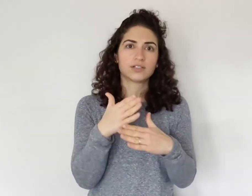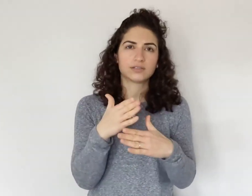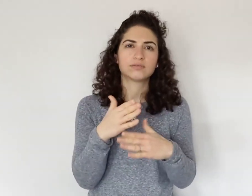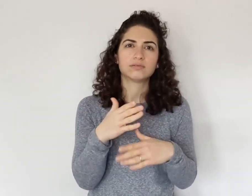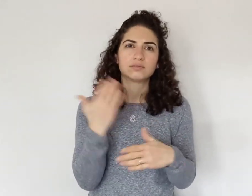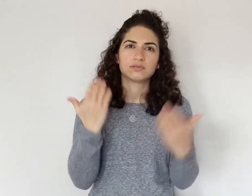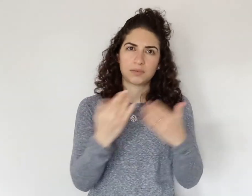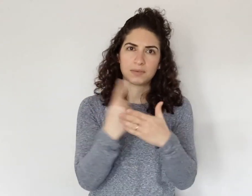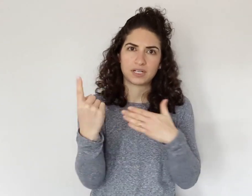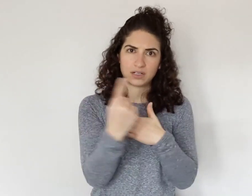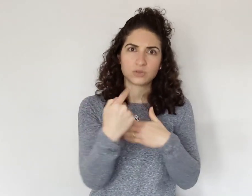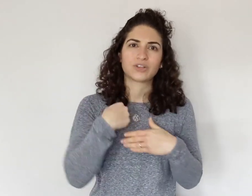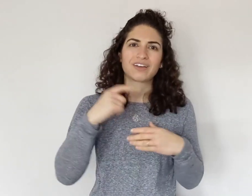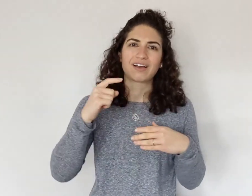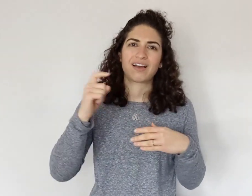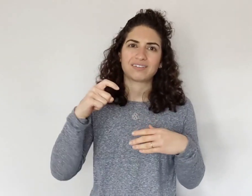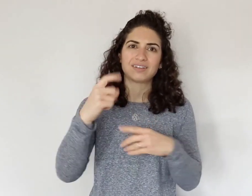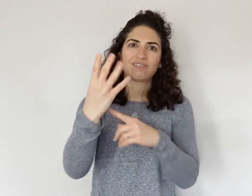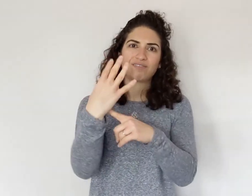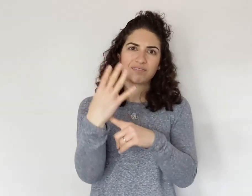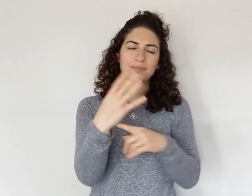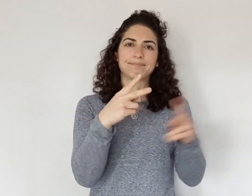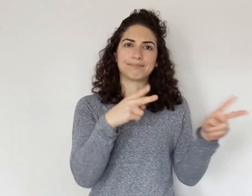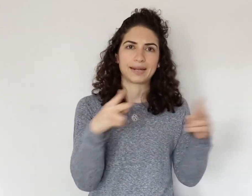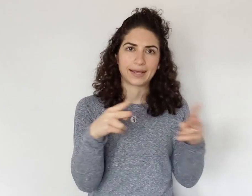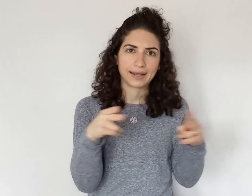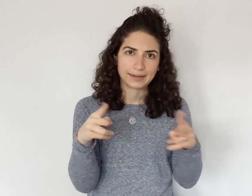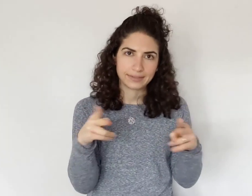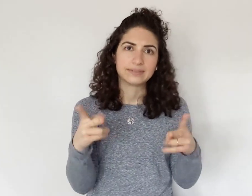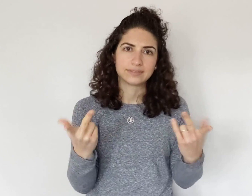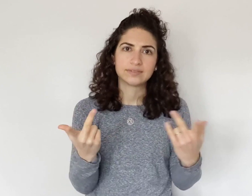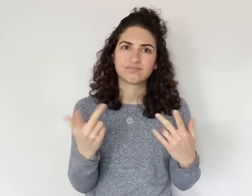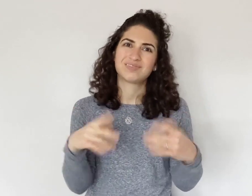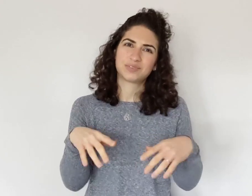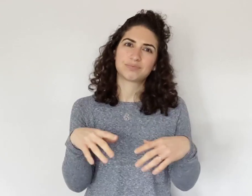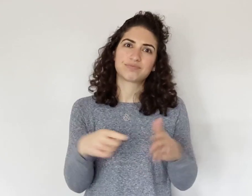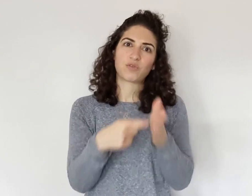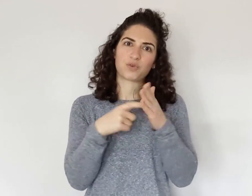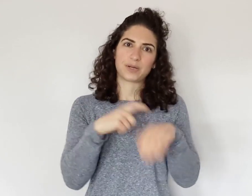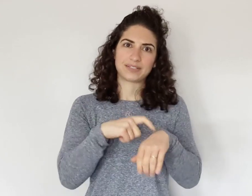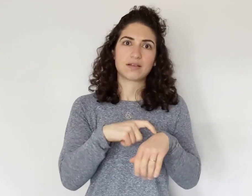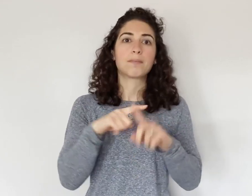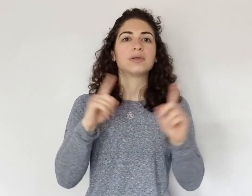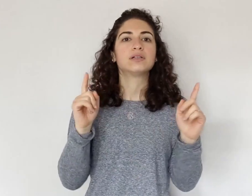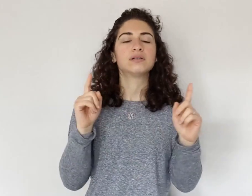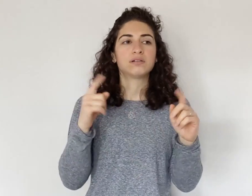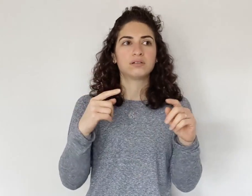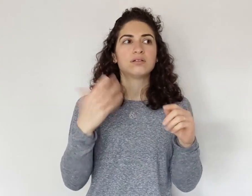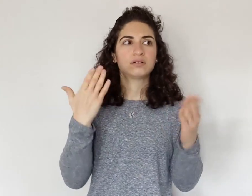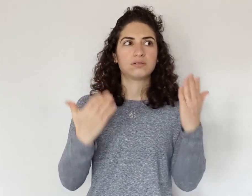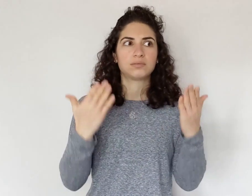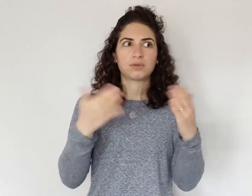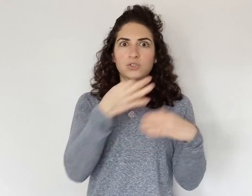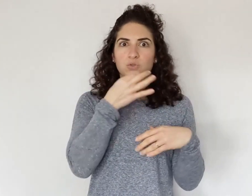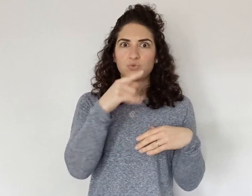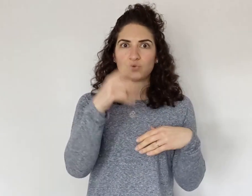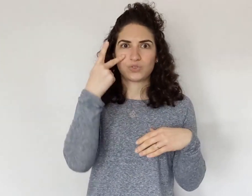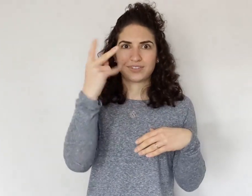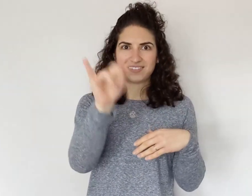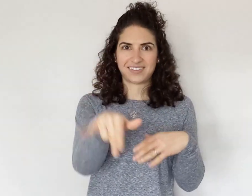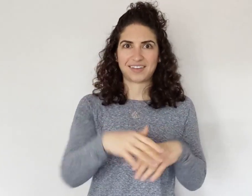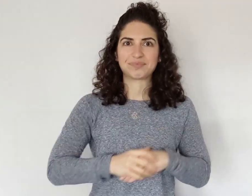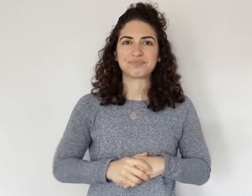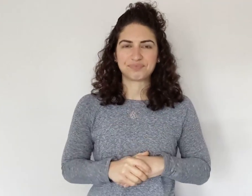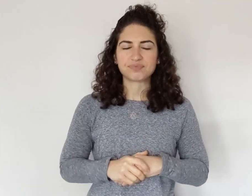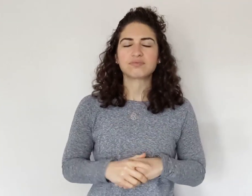I need to finish filming and editing, and that takes time. But soon you'll see that.